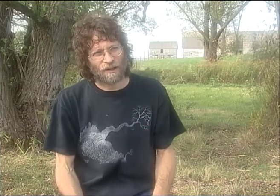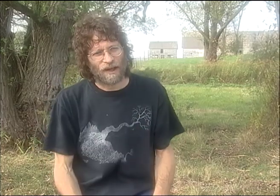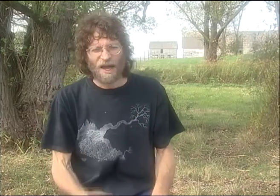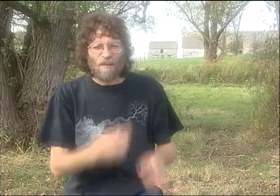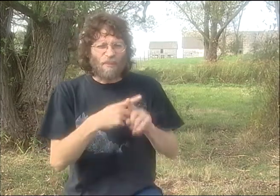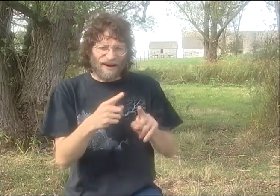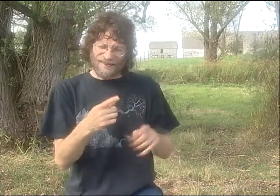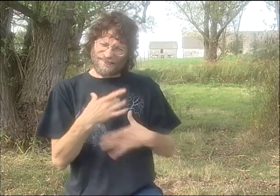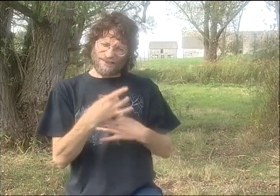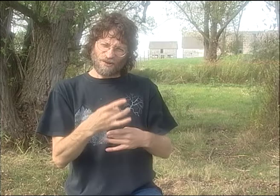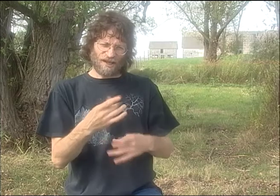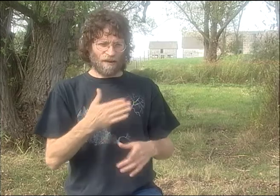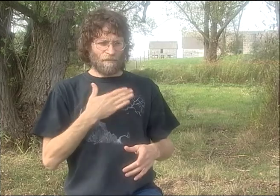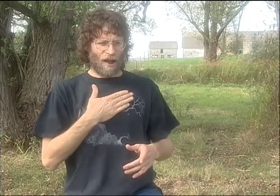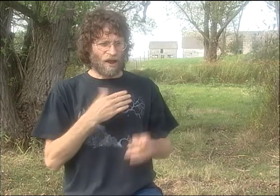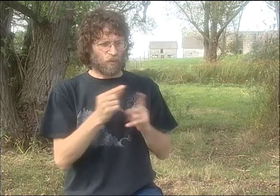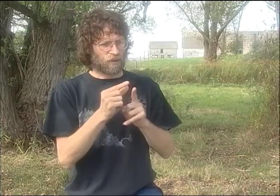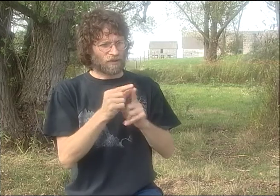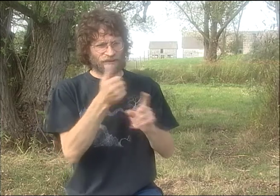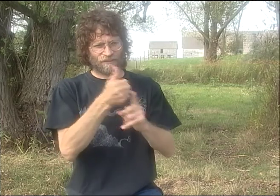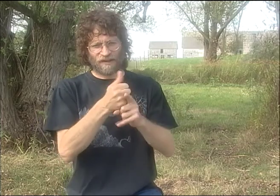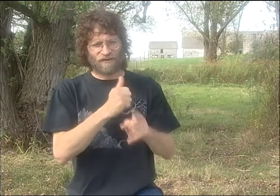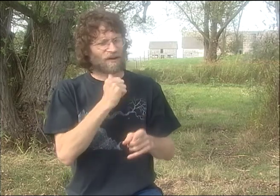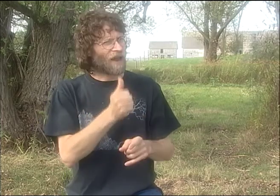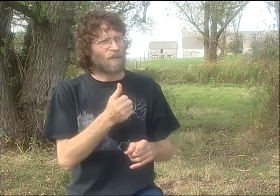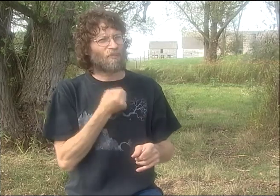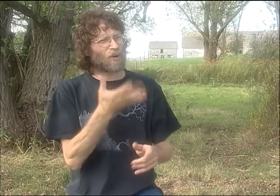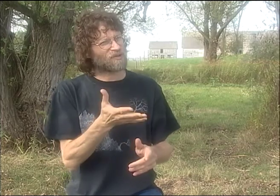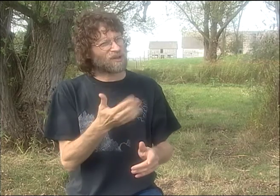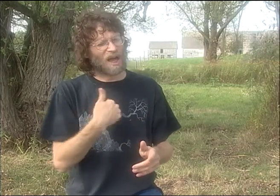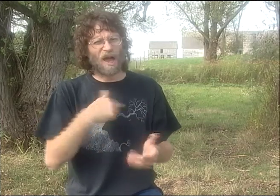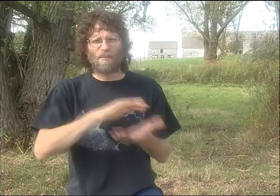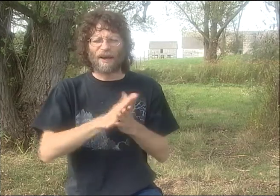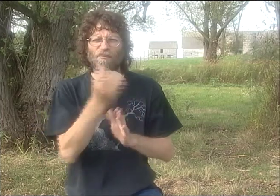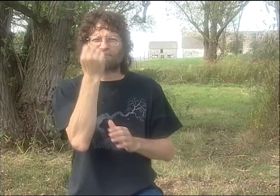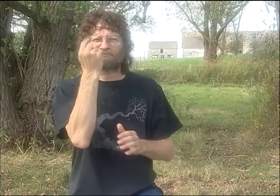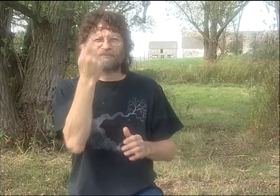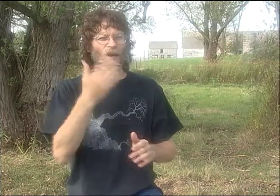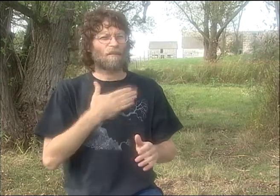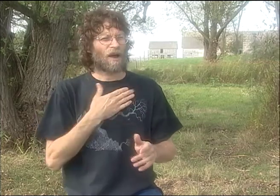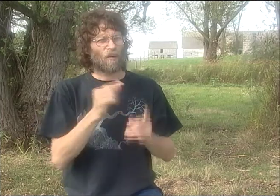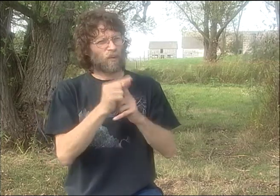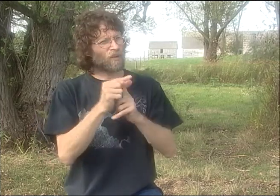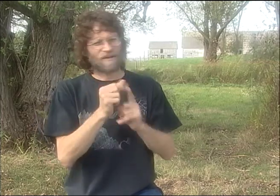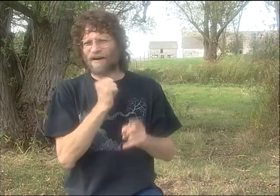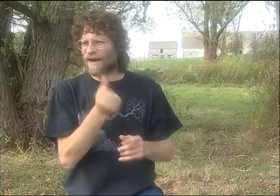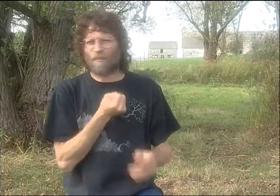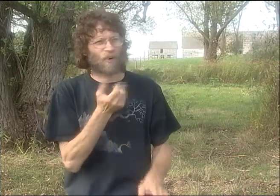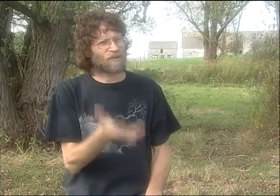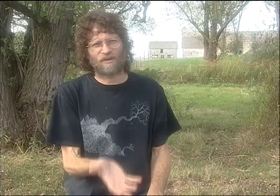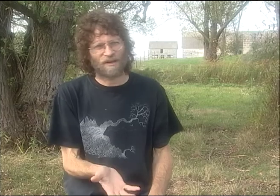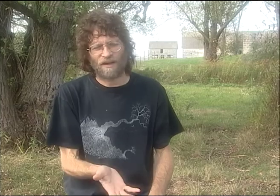AND I LEARNED SO MUCH FROM THE HEARING POETS. BUT, YOU KNOW, ONE INTERESTING THING IS THAT I DON'T CONSIDER THE WORDS